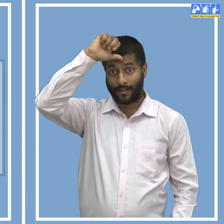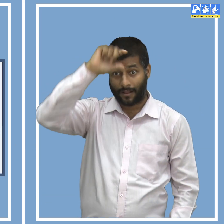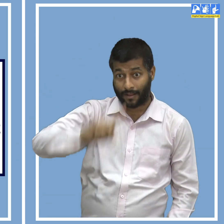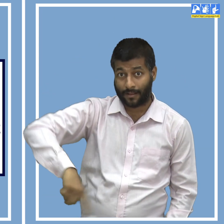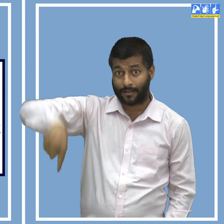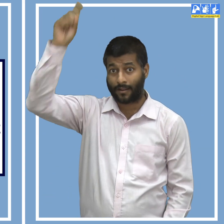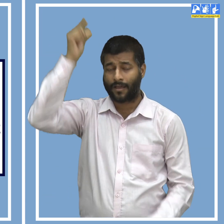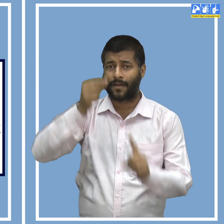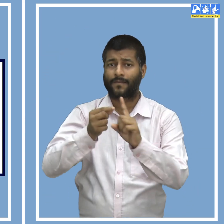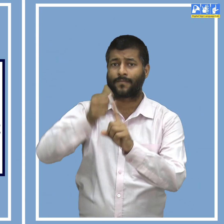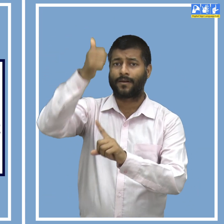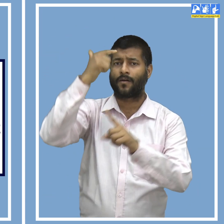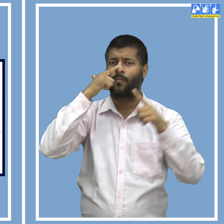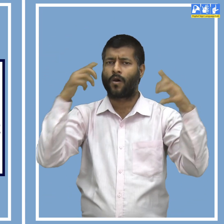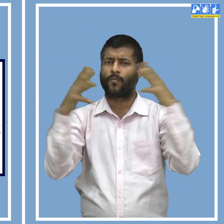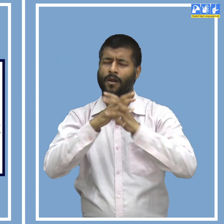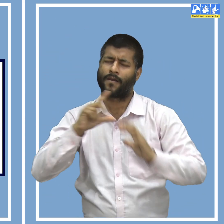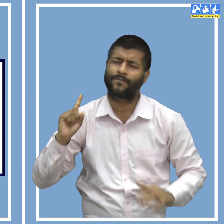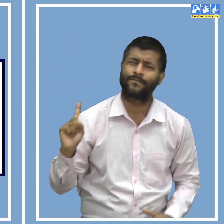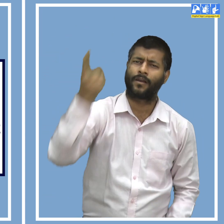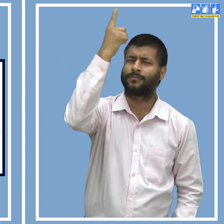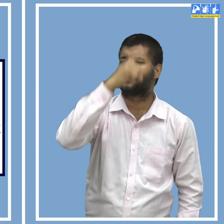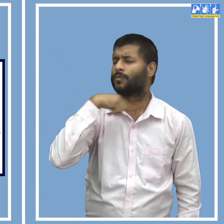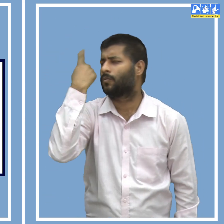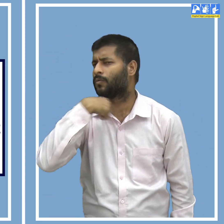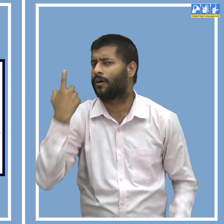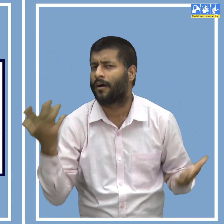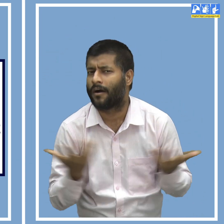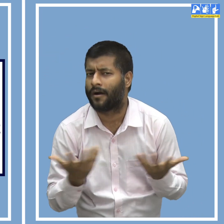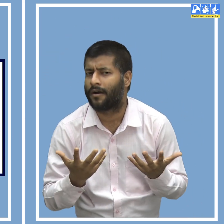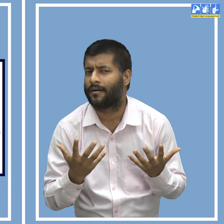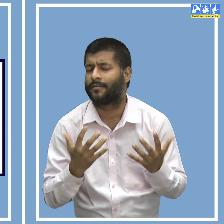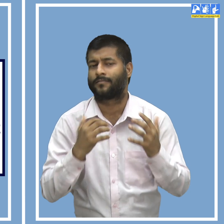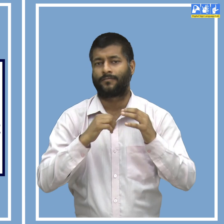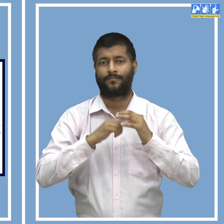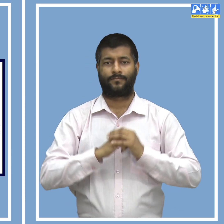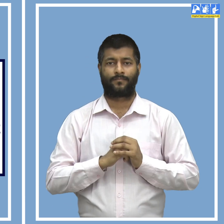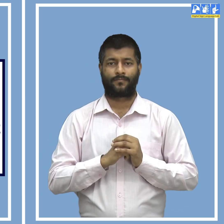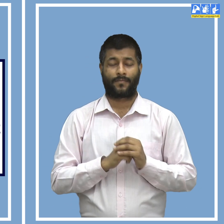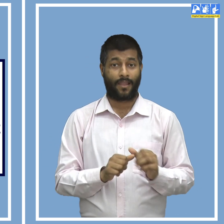Q3. Who was the first woman President of India?